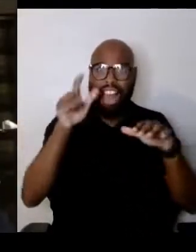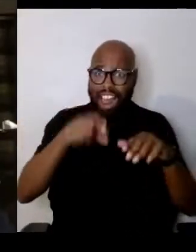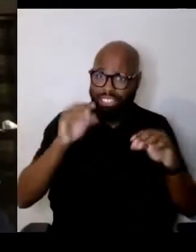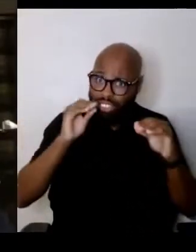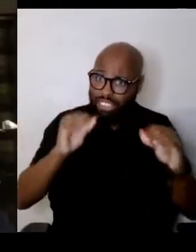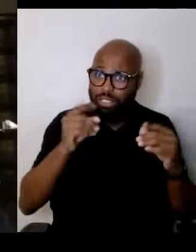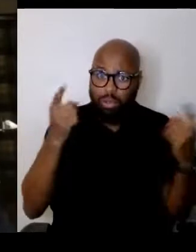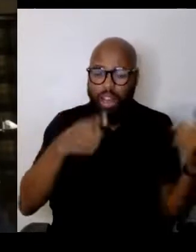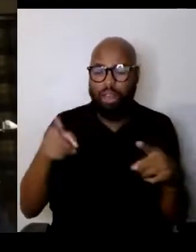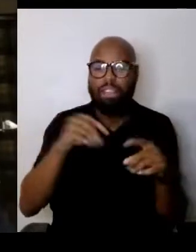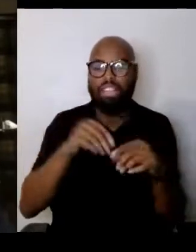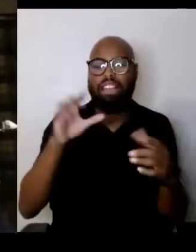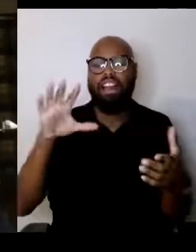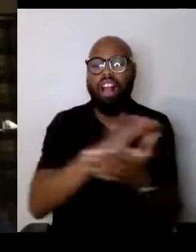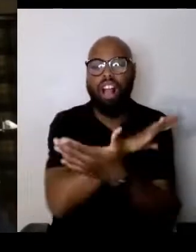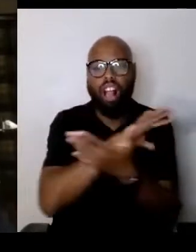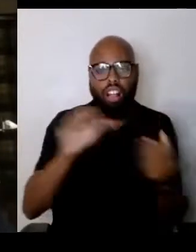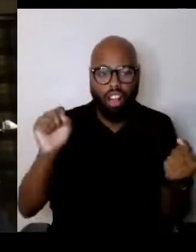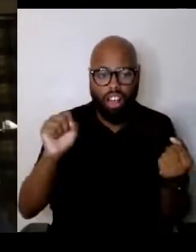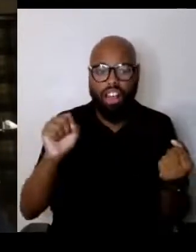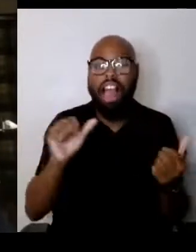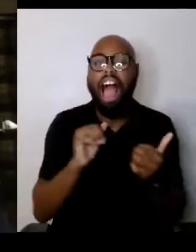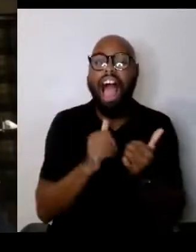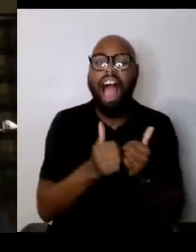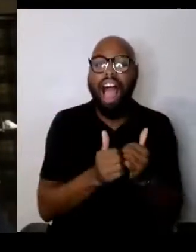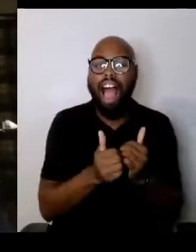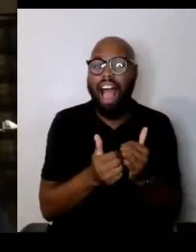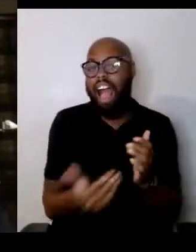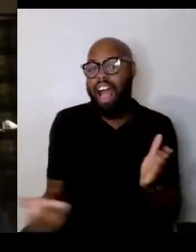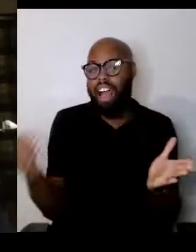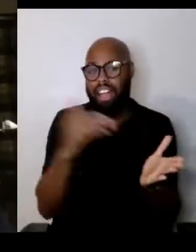and how we can do, again, we're back to education.